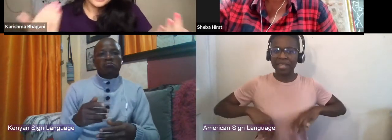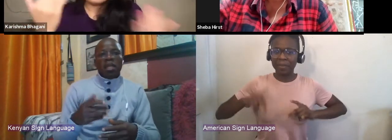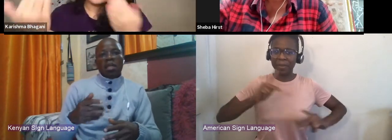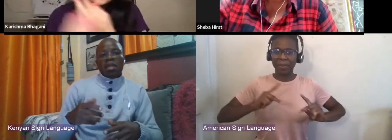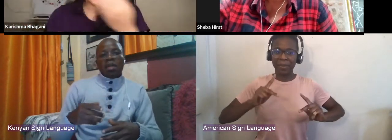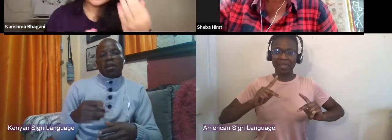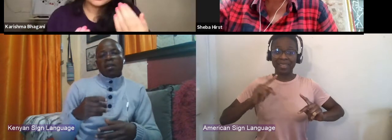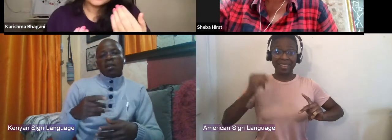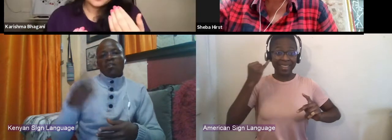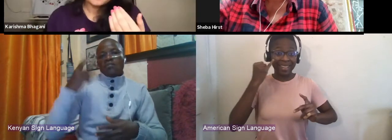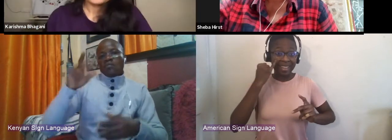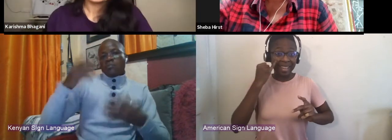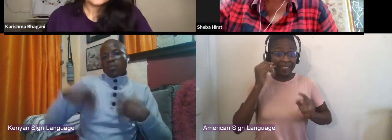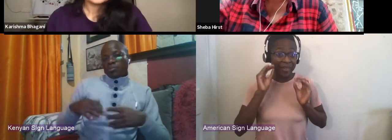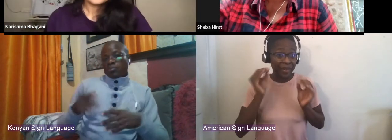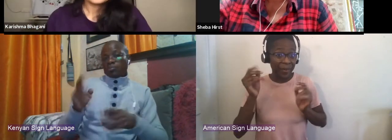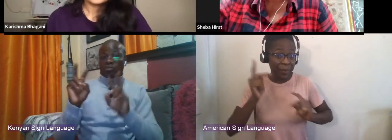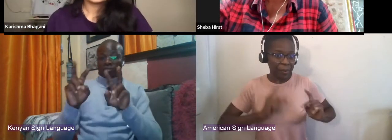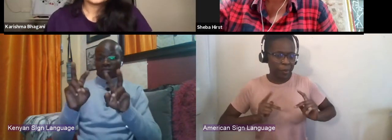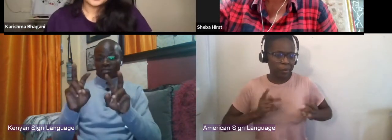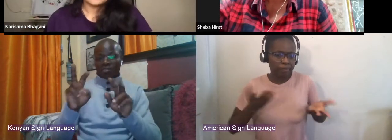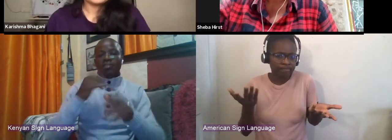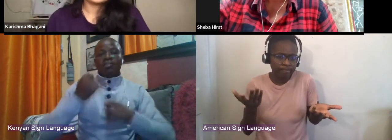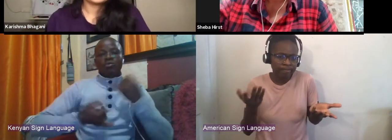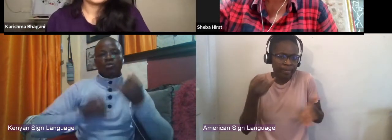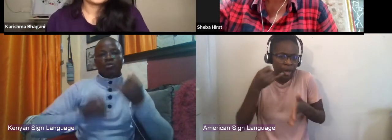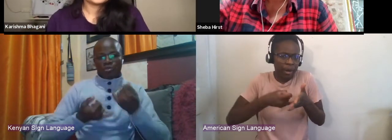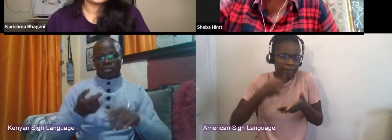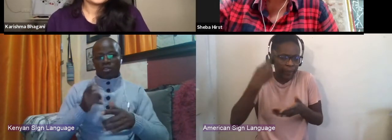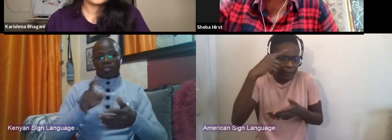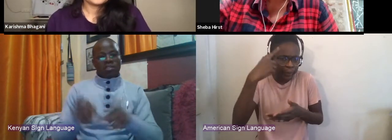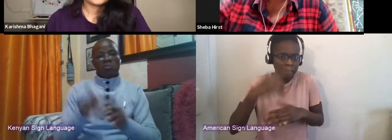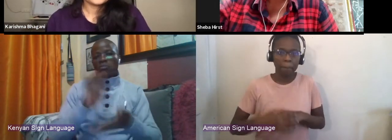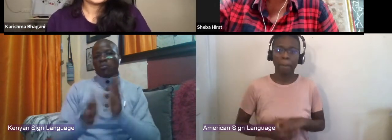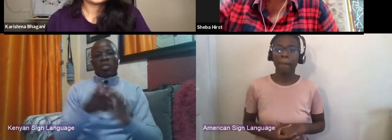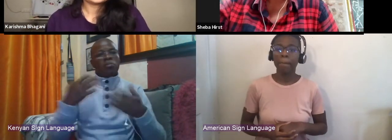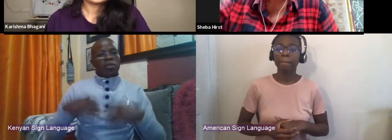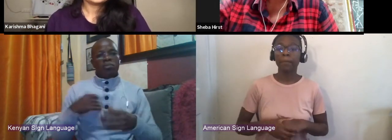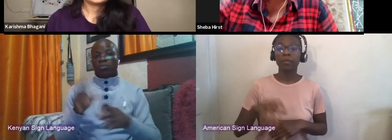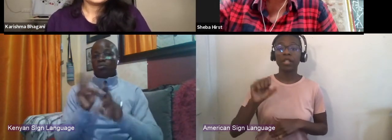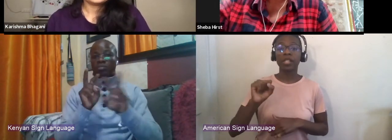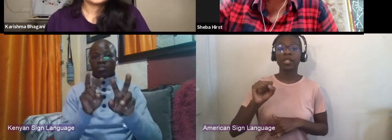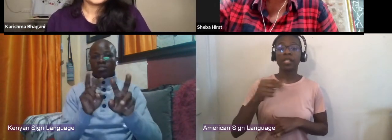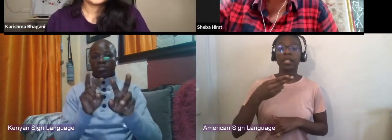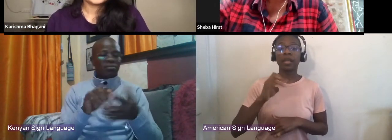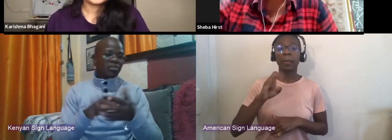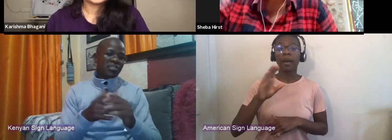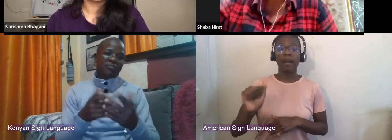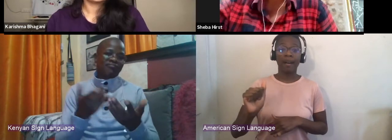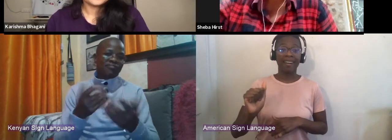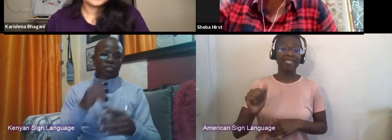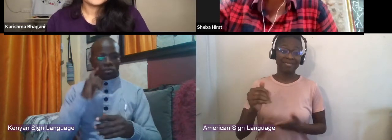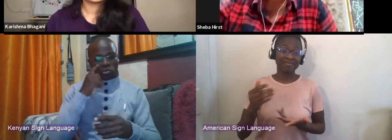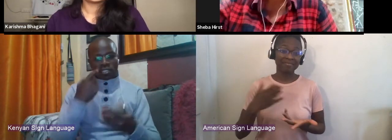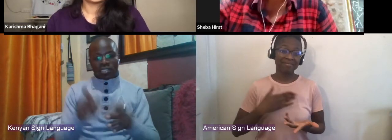And vice versa. Yeah, I mean that thinking comes very much from my dad was a cartoonist and I mean, there's a lot